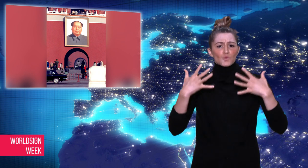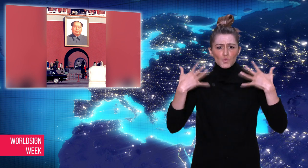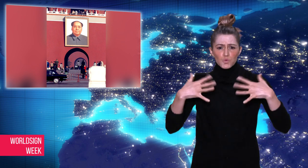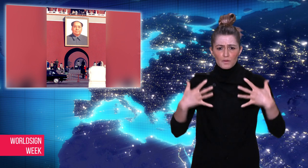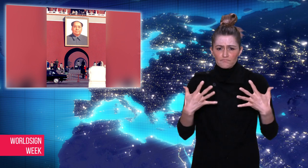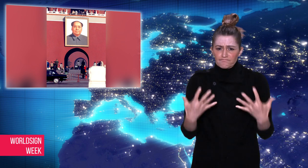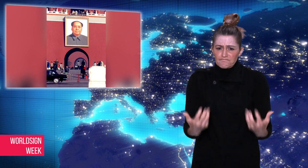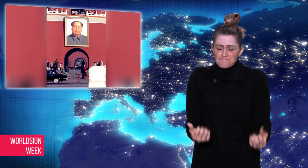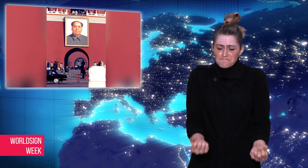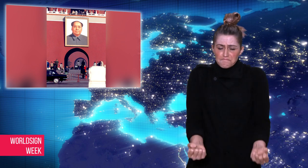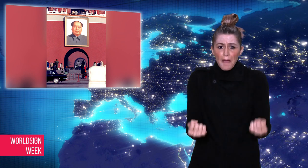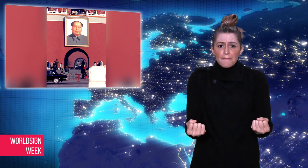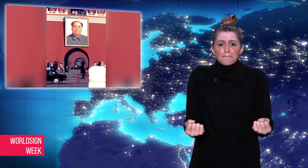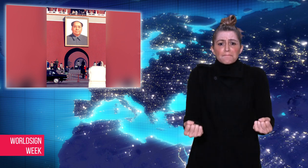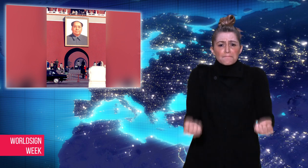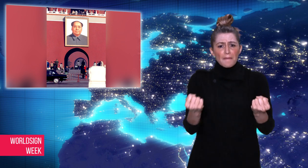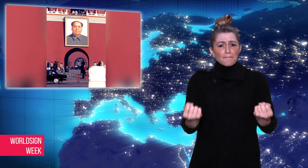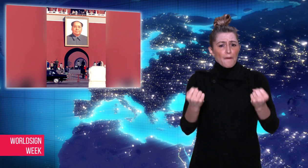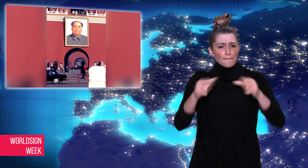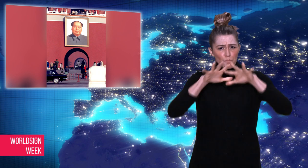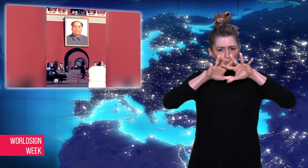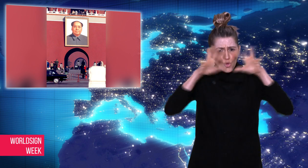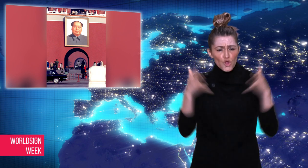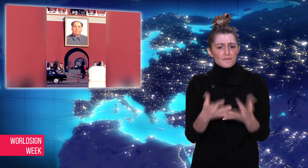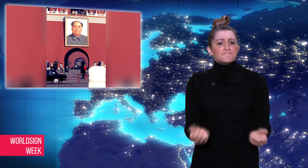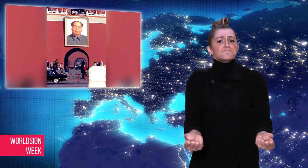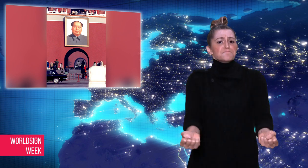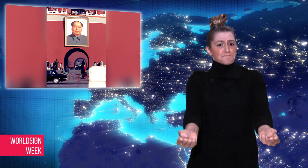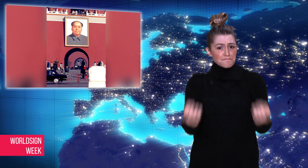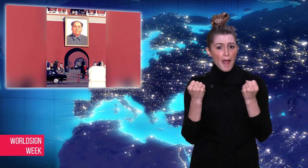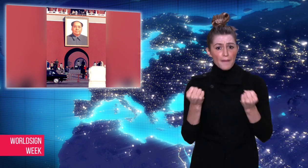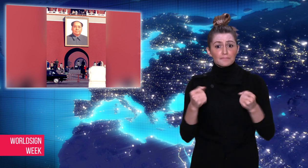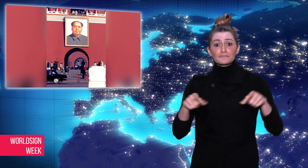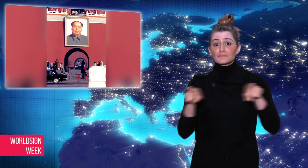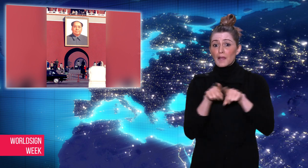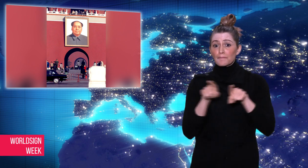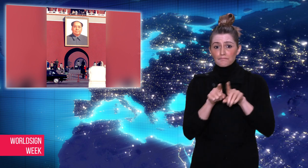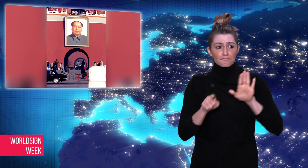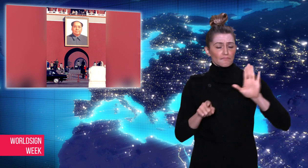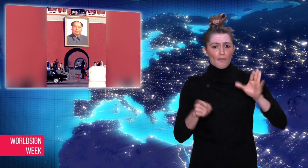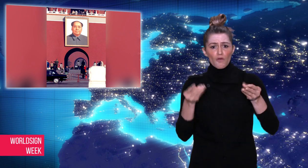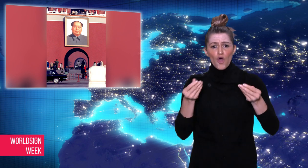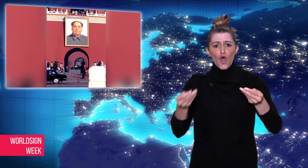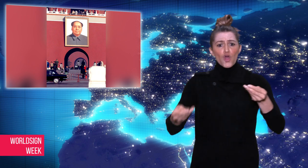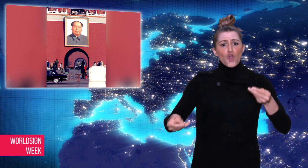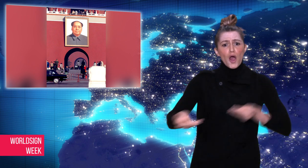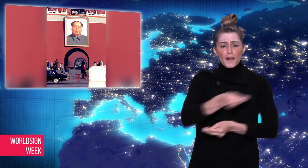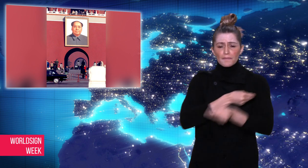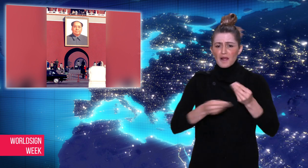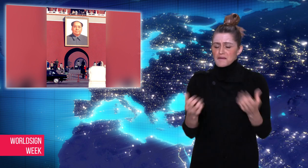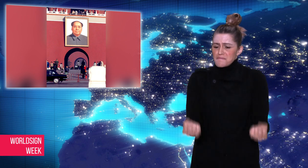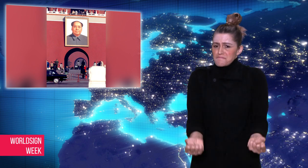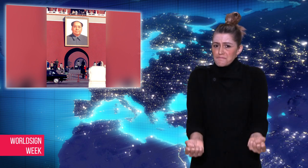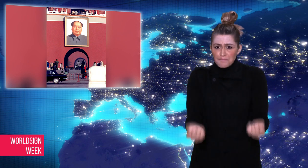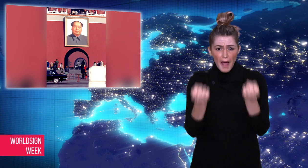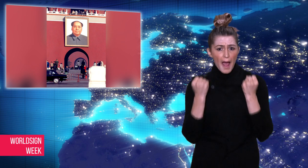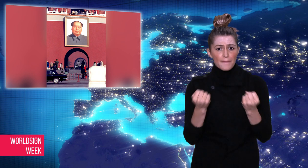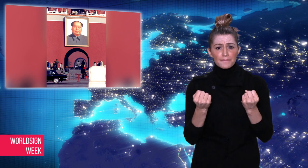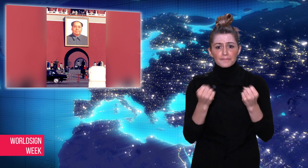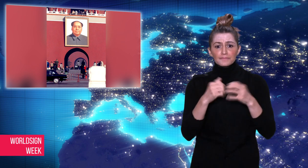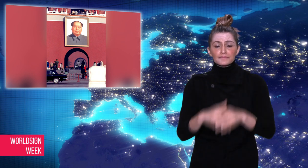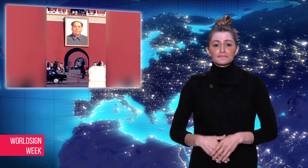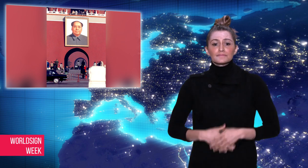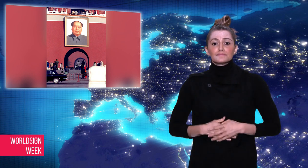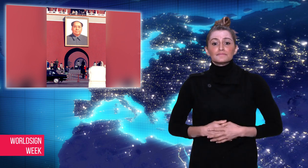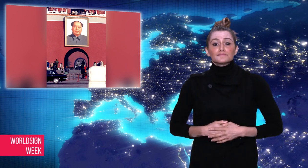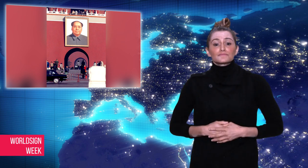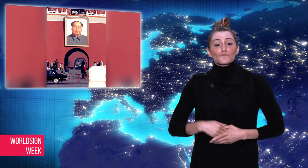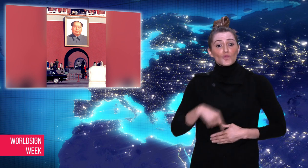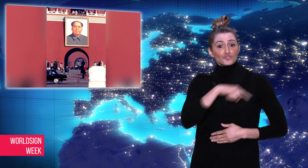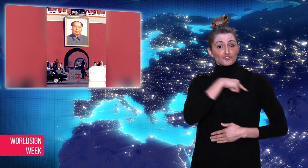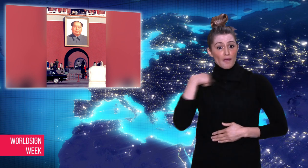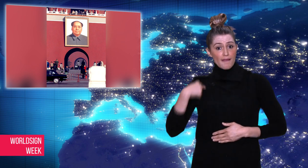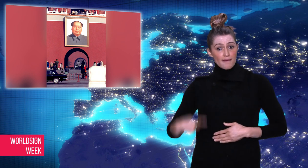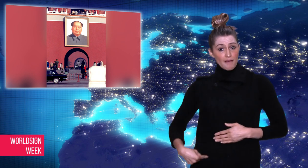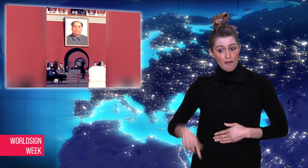has led China to become a global superpower and an